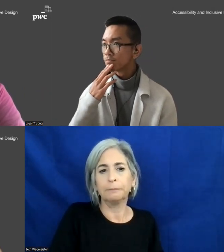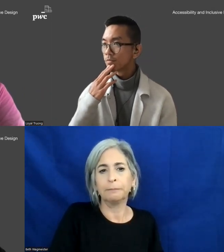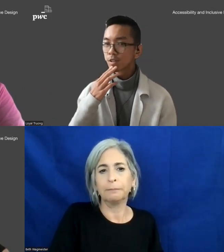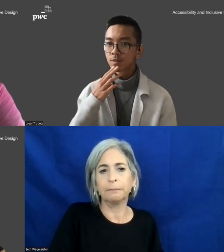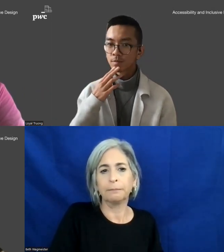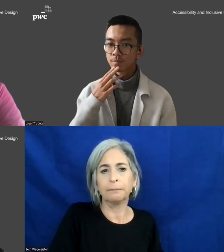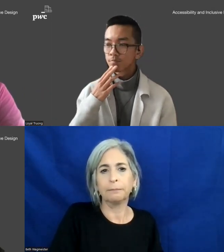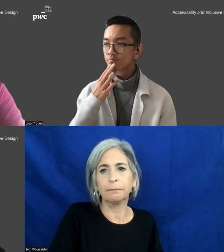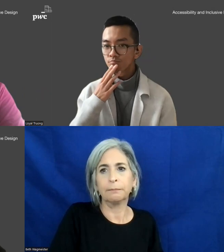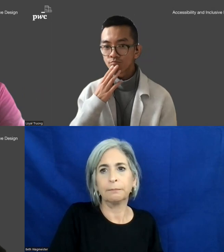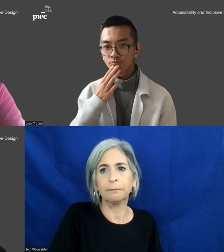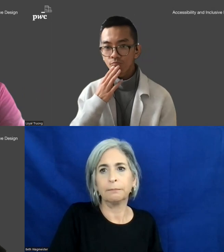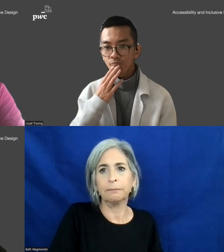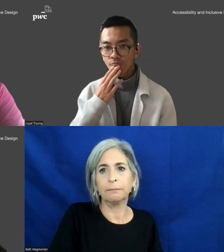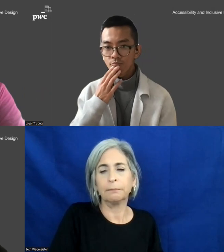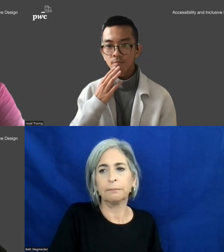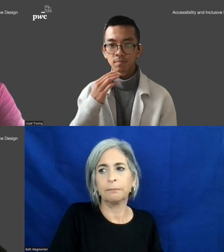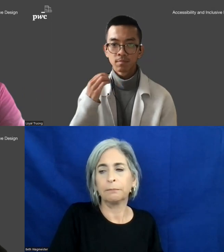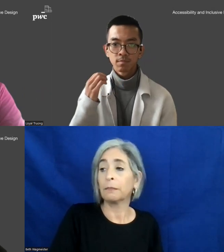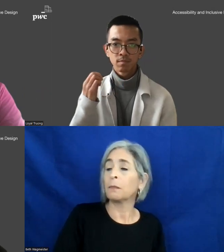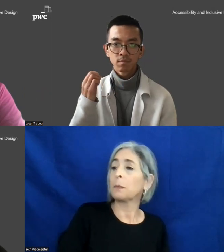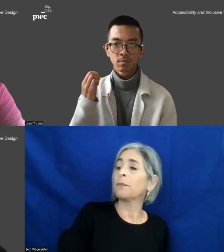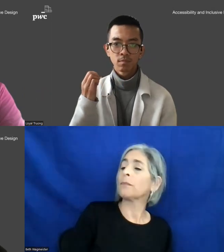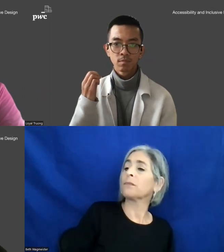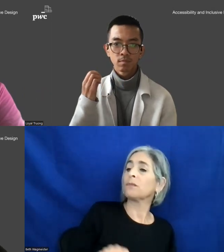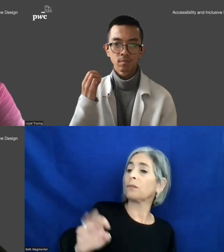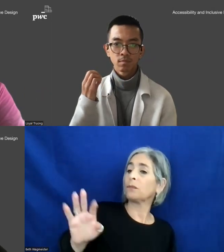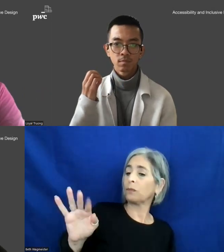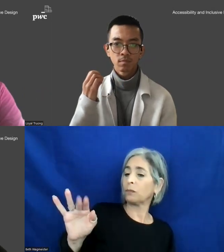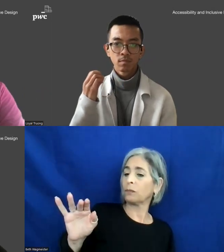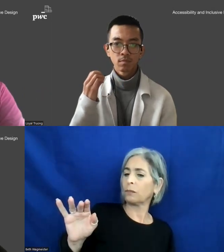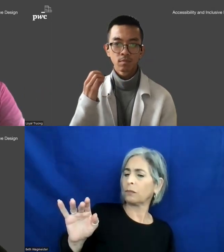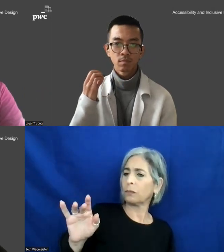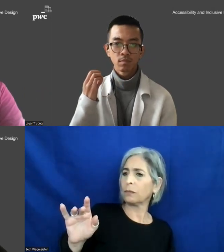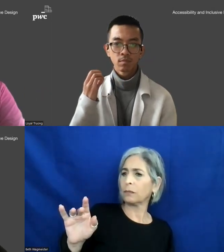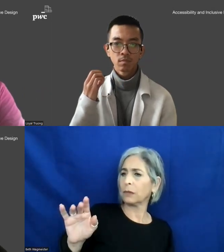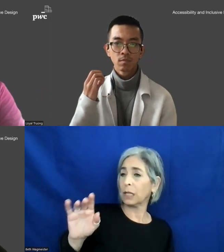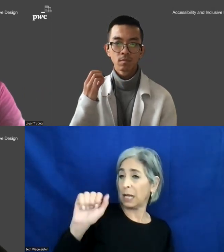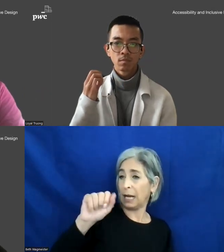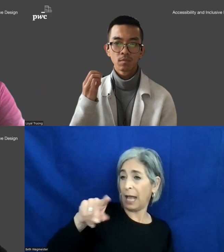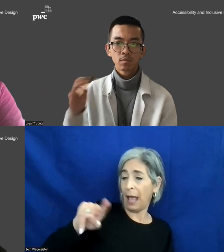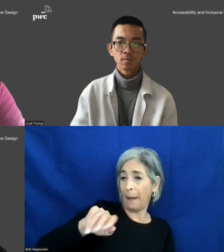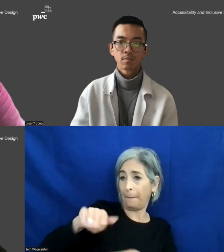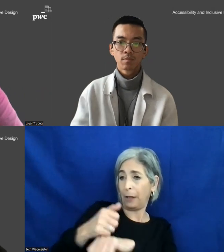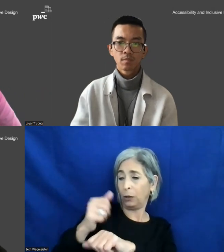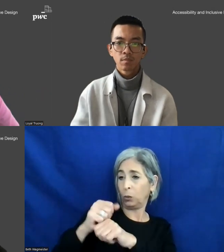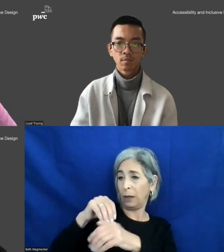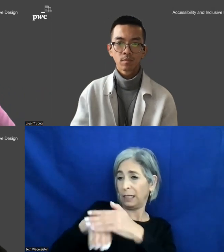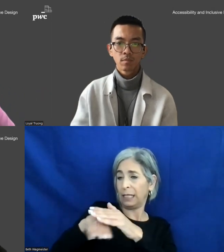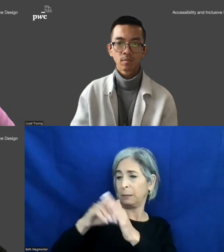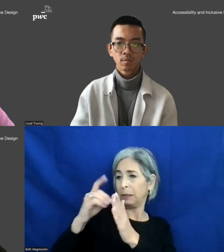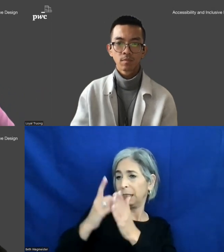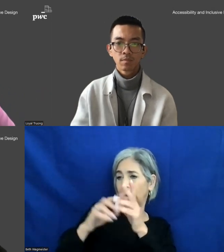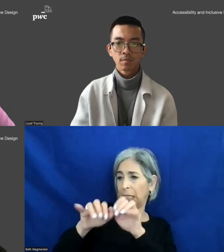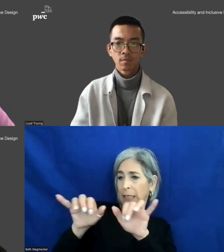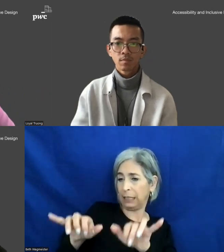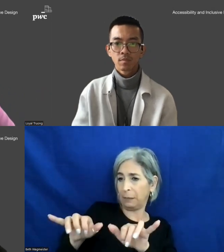Another question in the Q&A. Build with accessible design system still relies